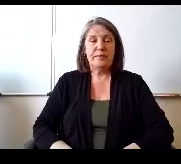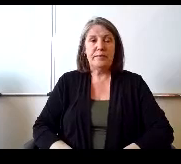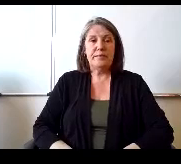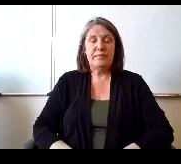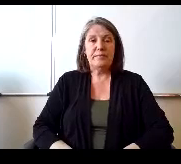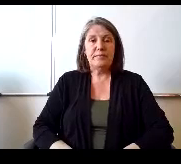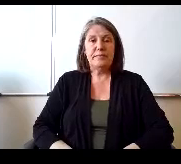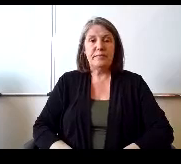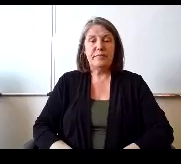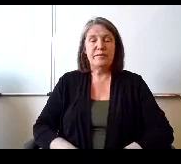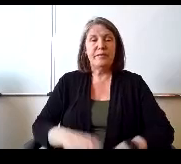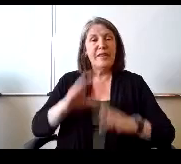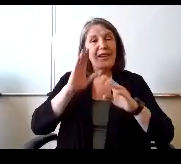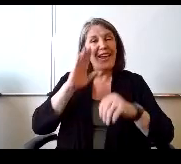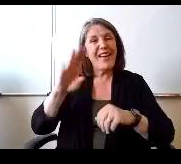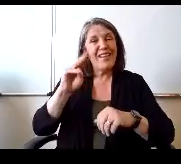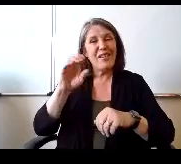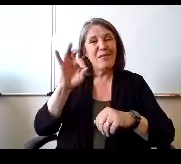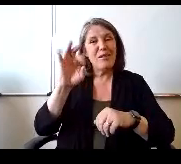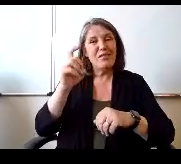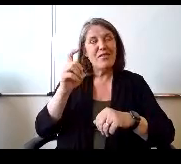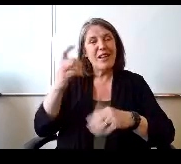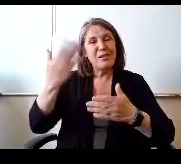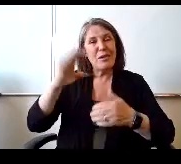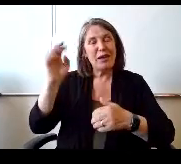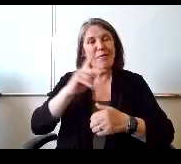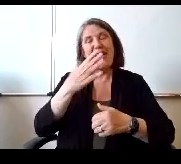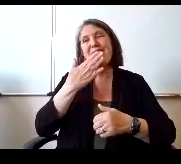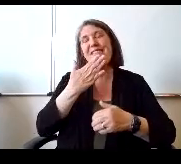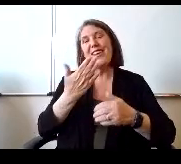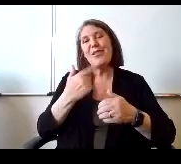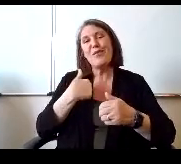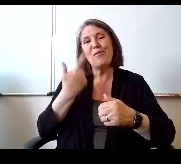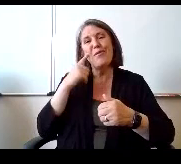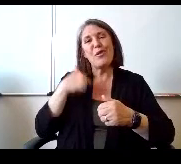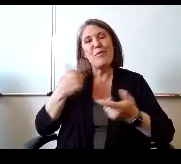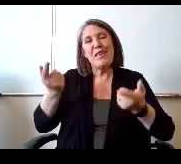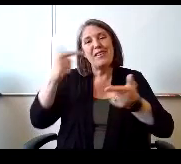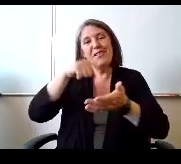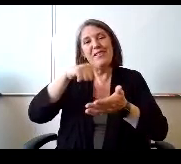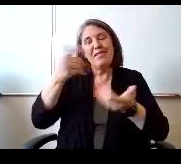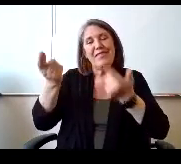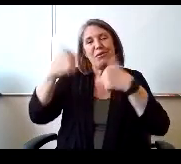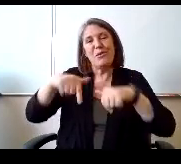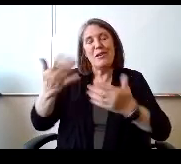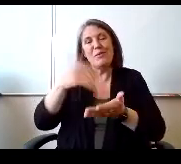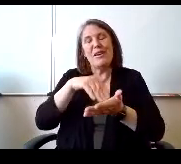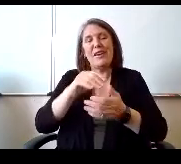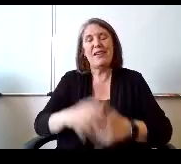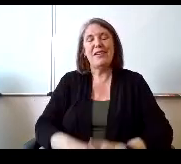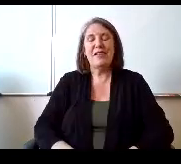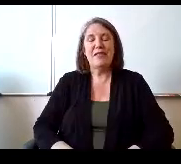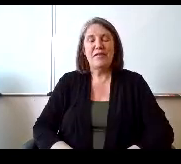Thomas Fox welcome back. Hello, thanks for having me again so. You can start the time.